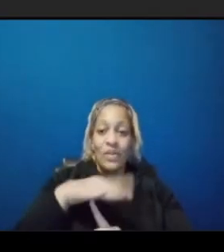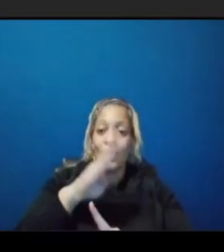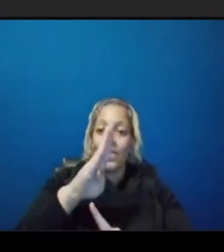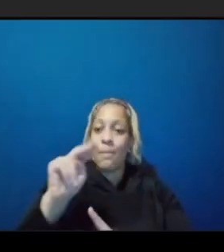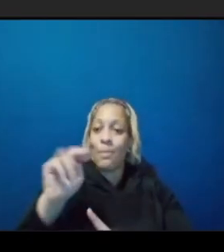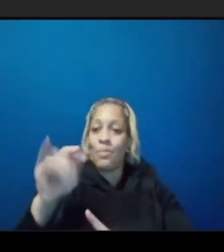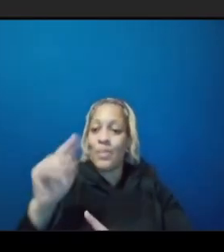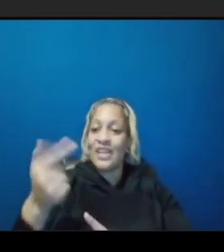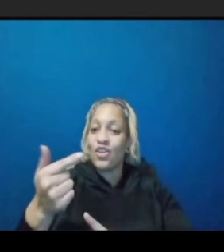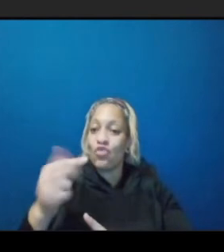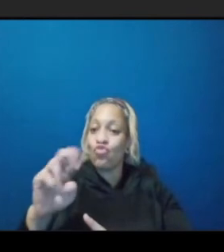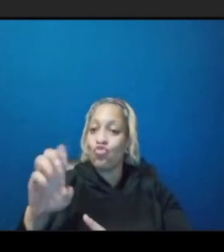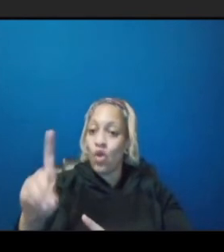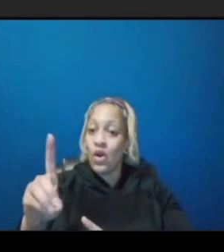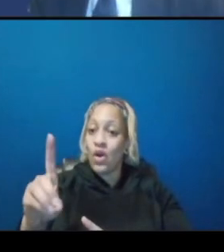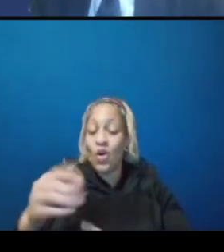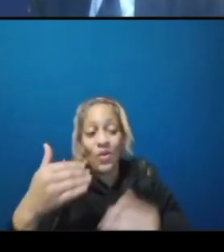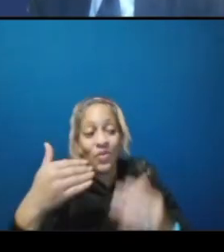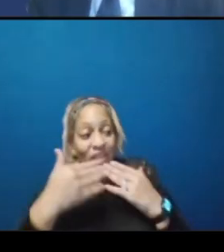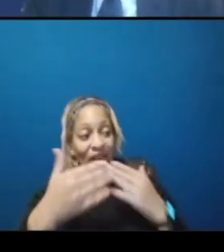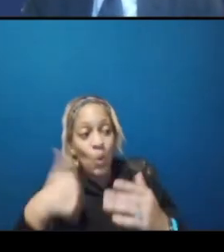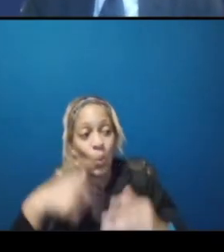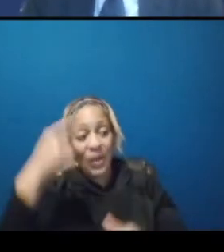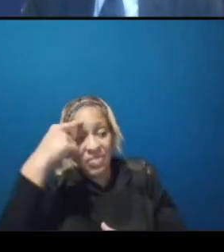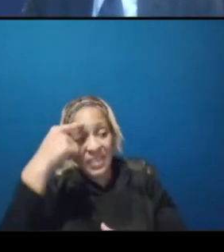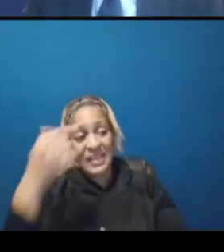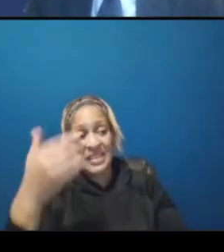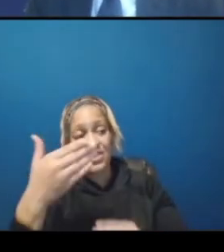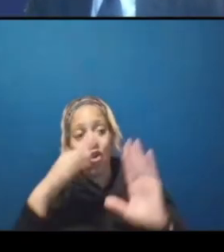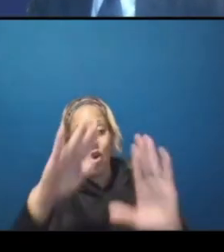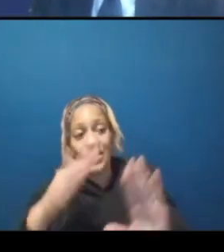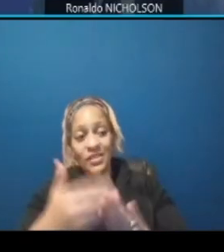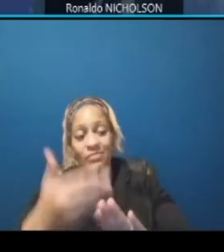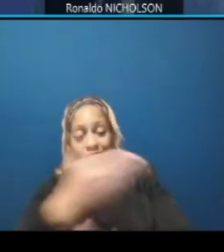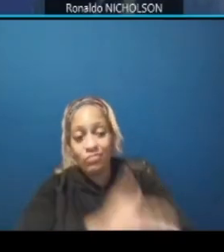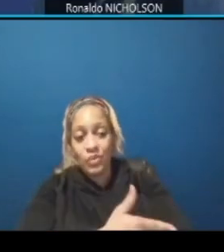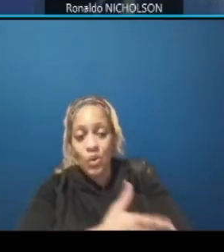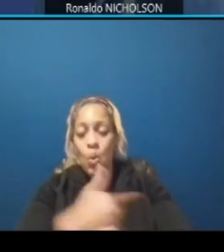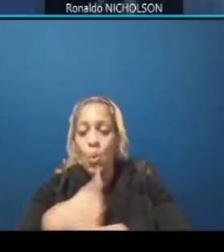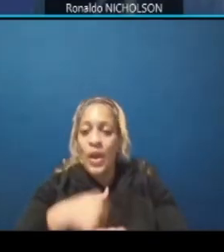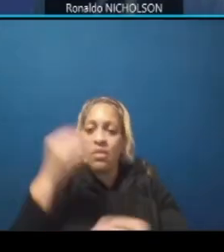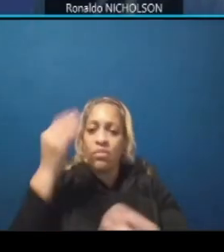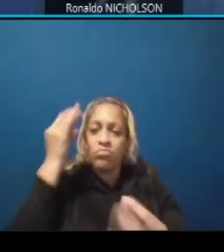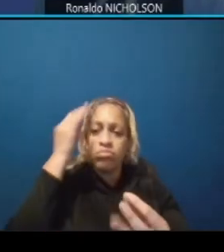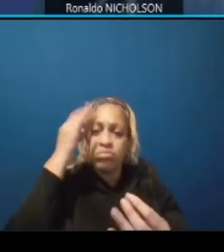as well uh we are currently working on uh perspectives and renderings and um